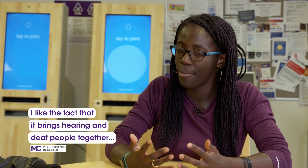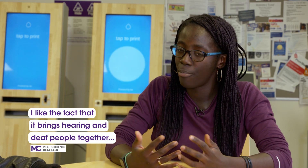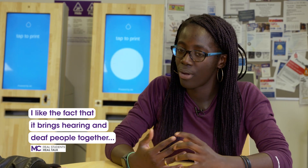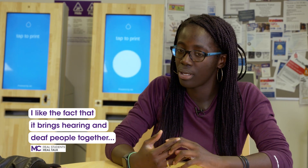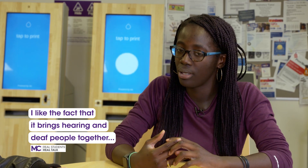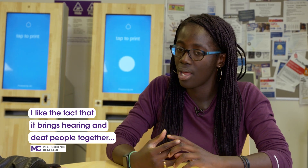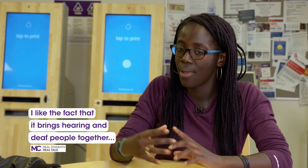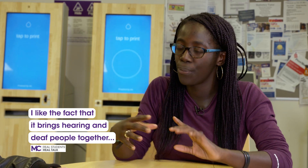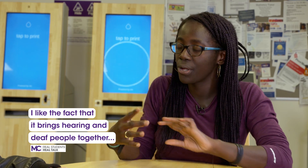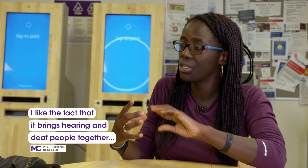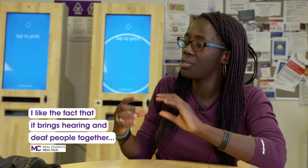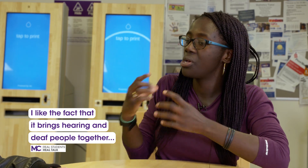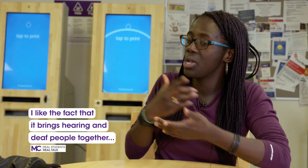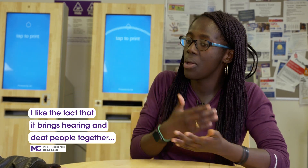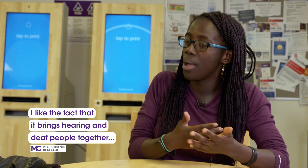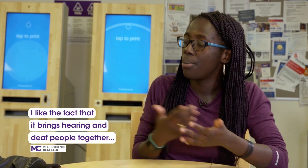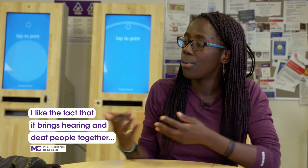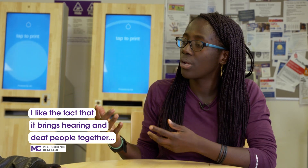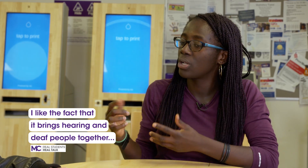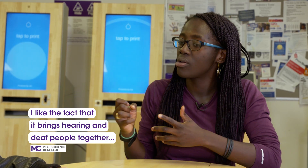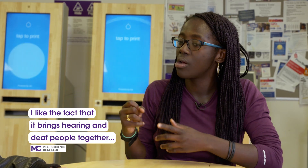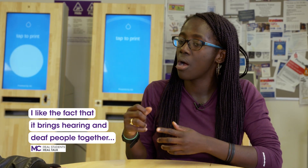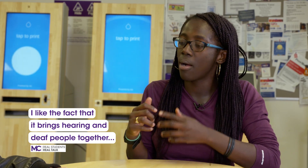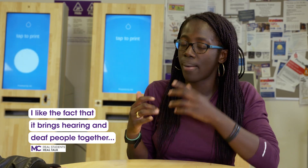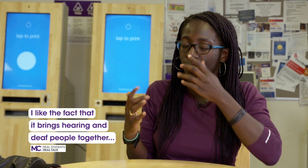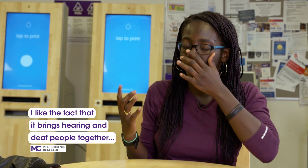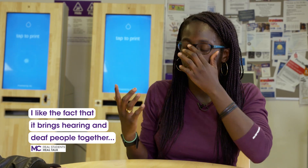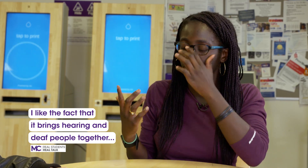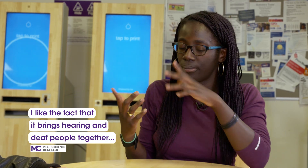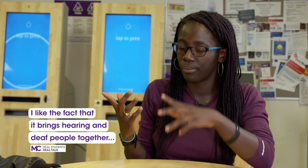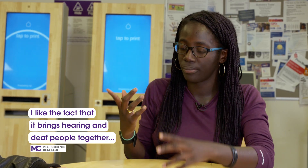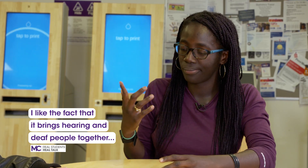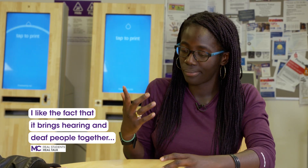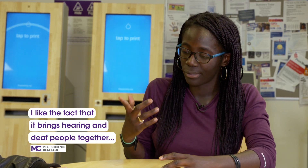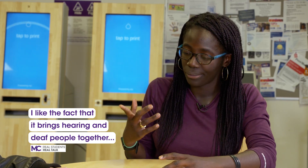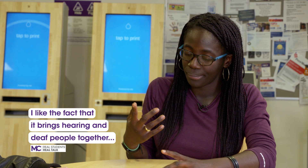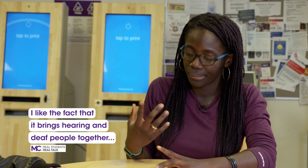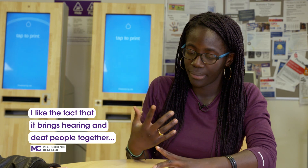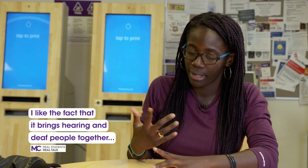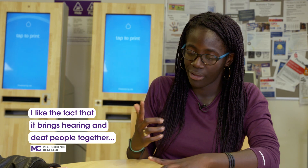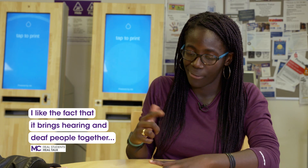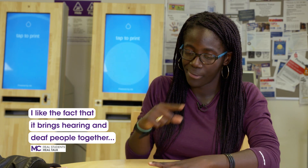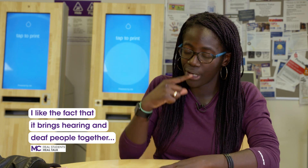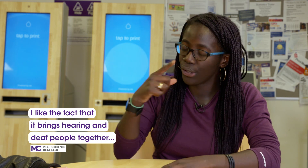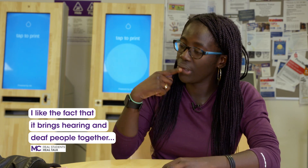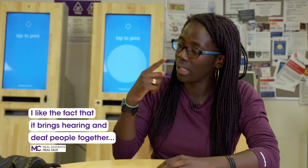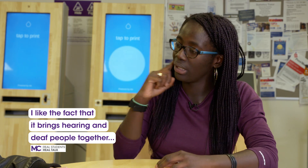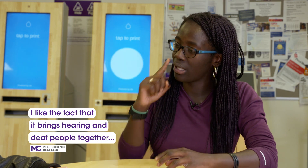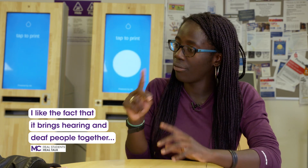bring it bring it bring hearing and deaf